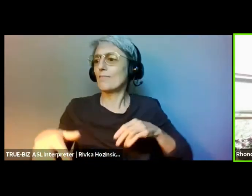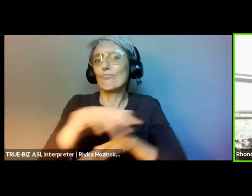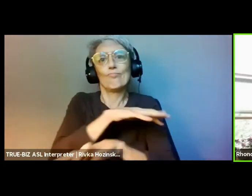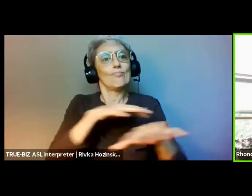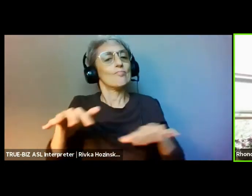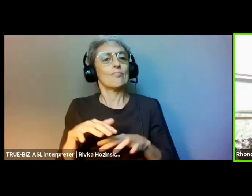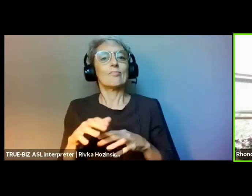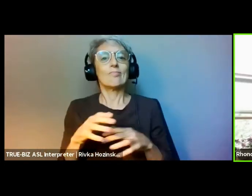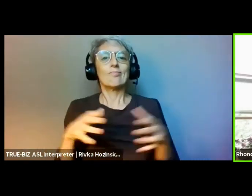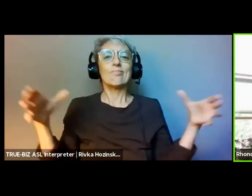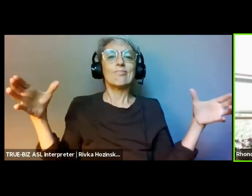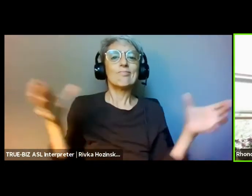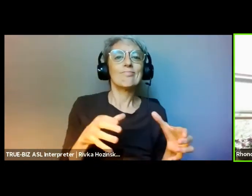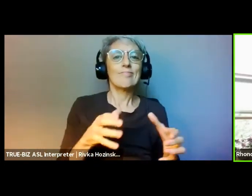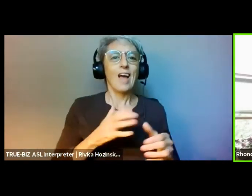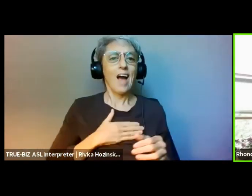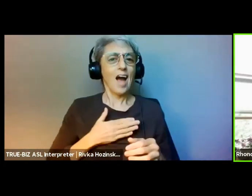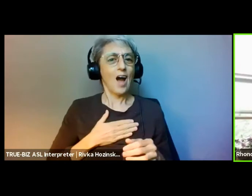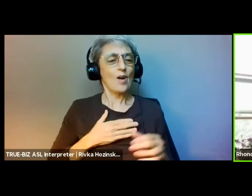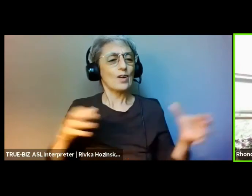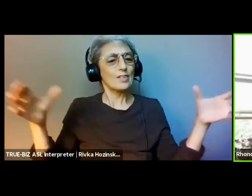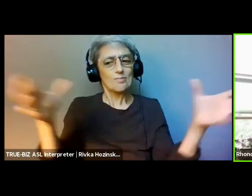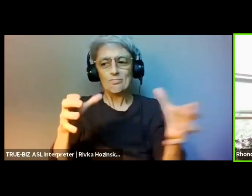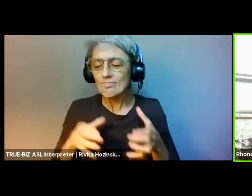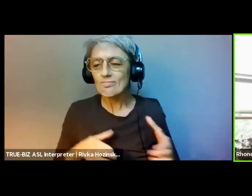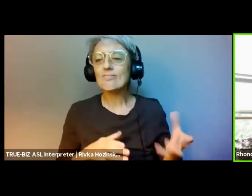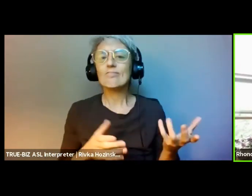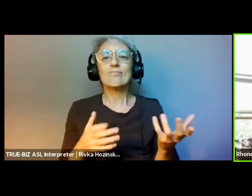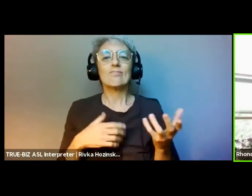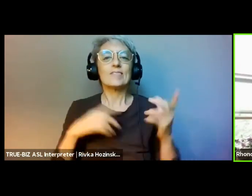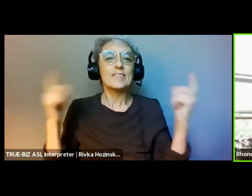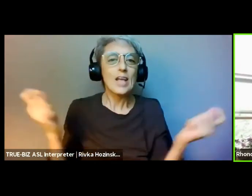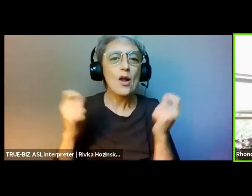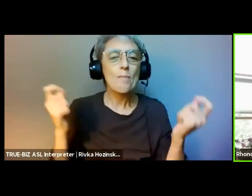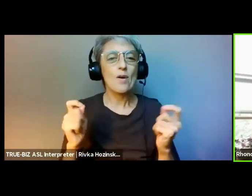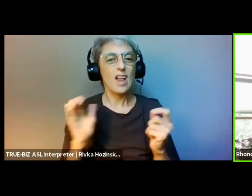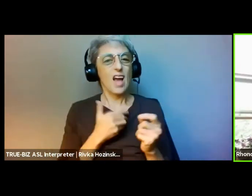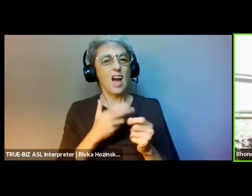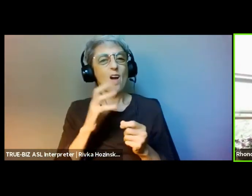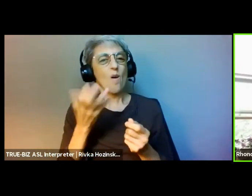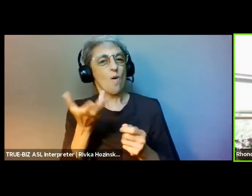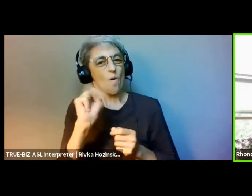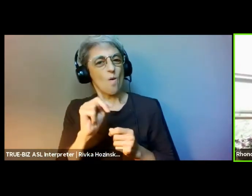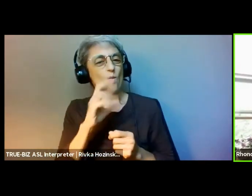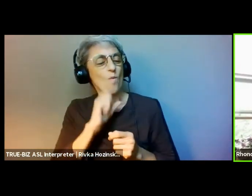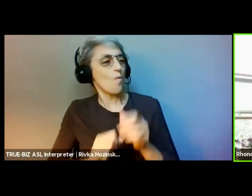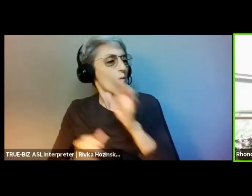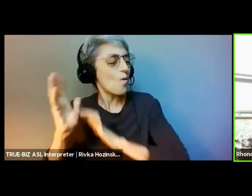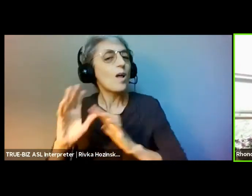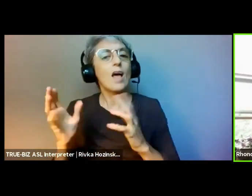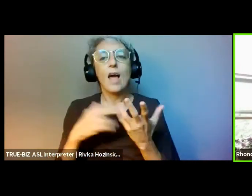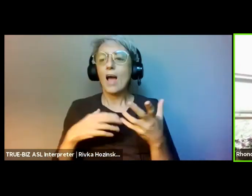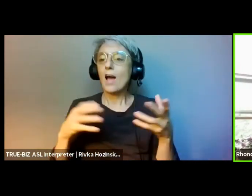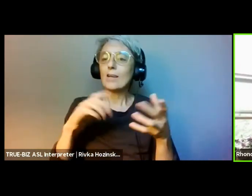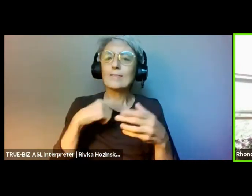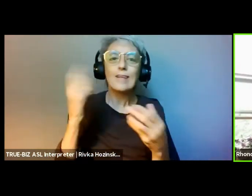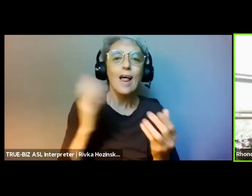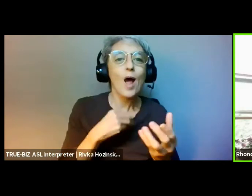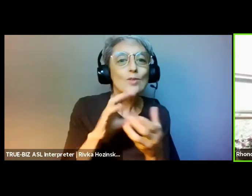I am participating in today's webinar from unseated Ohlone territory, otherwise known as San Jose, California.